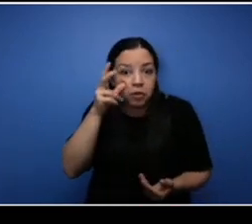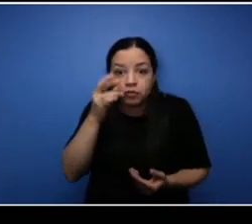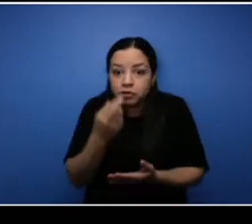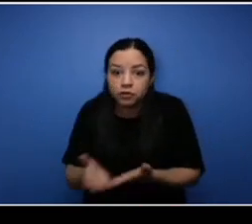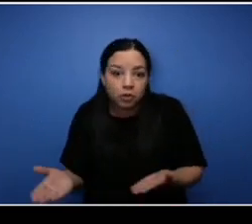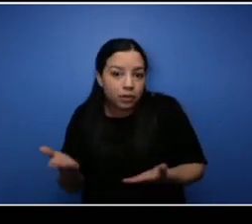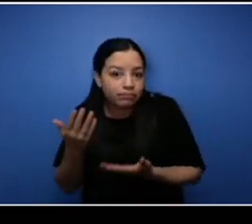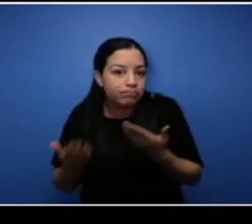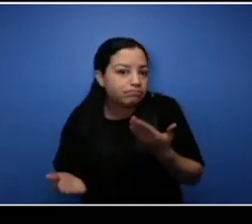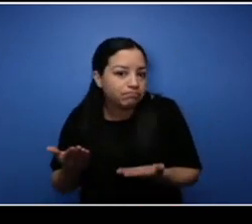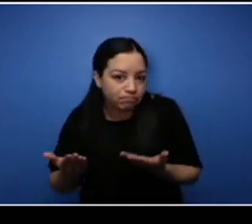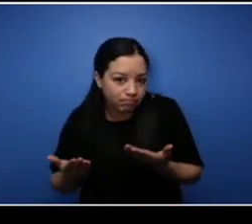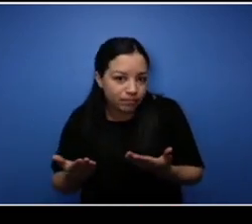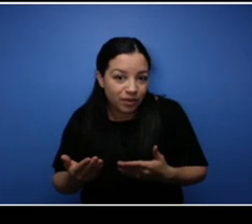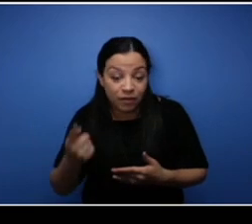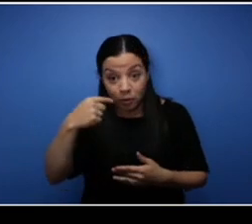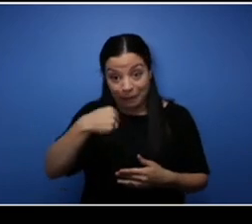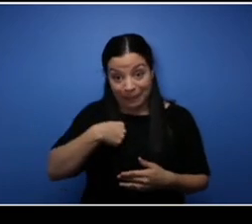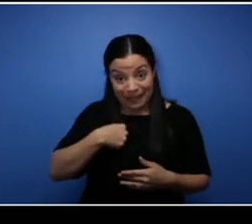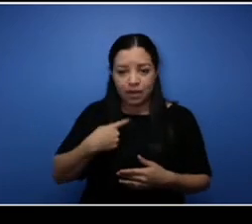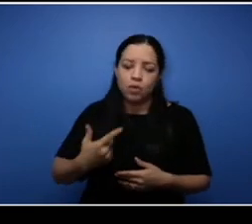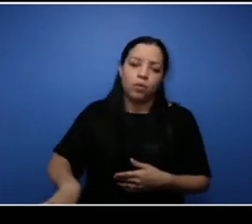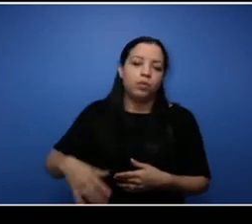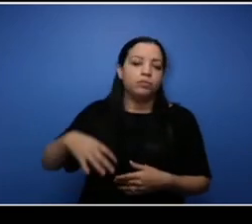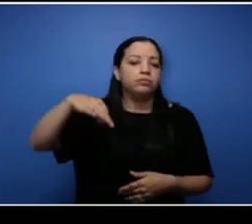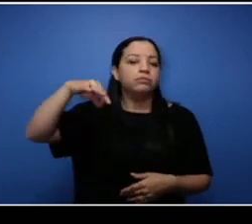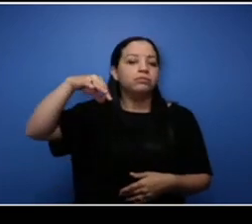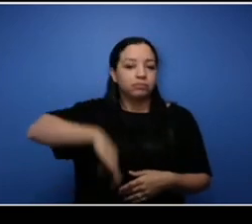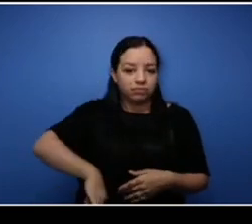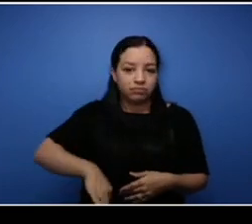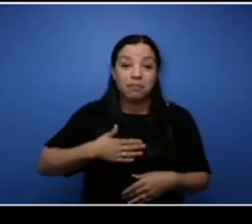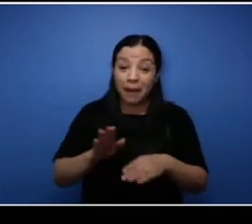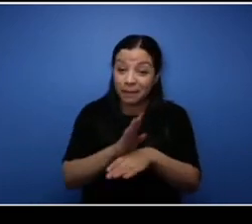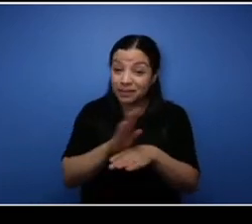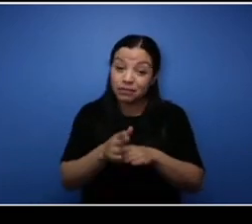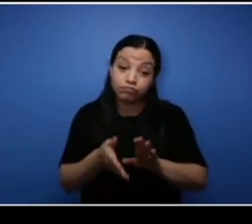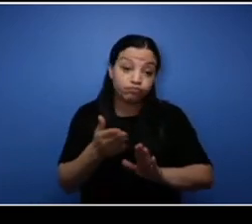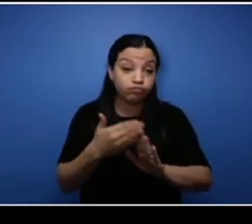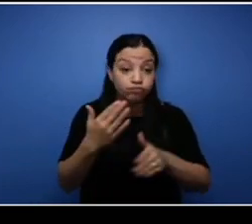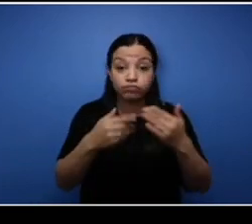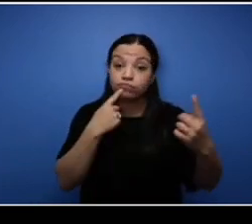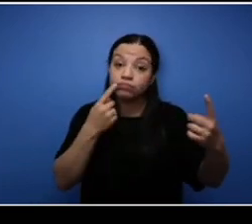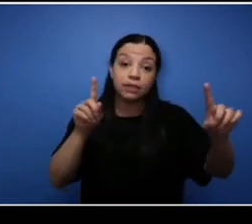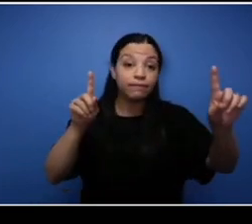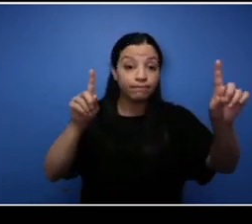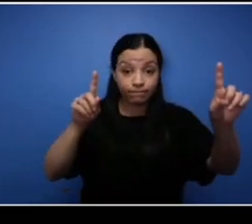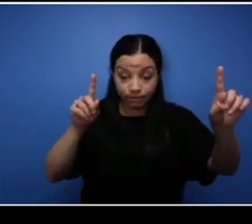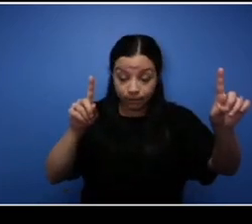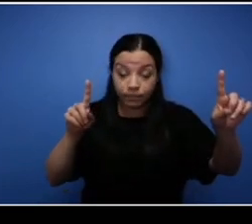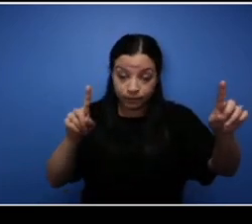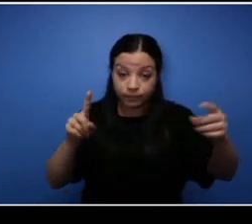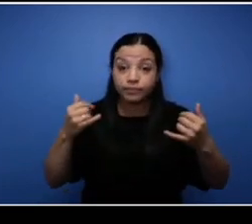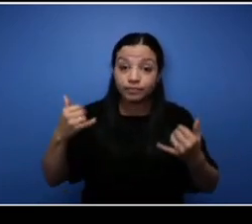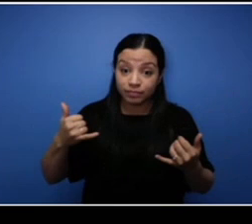favor, my businesses are doing quite well and I'm able to now pass that knowledge and